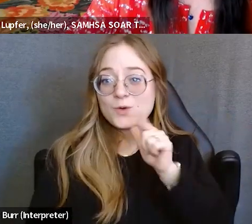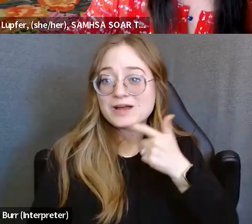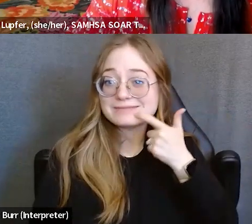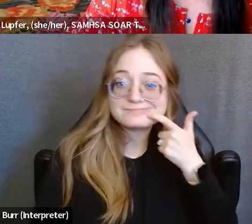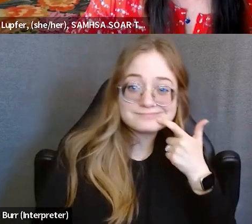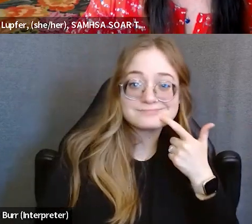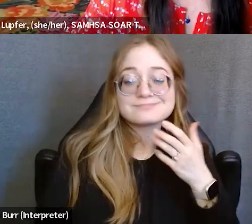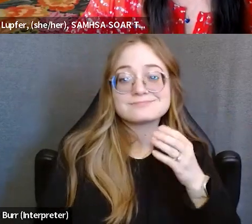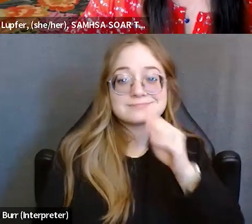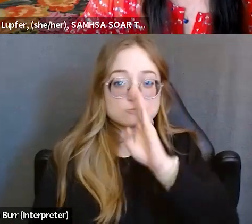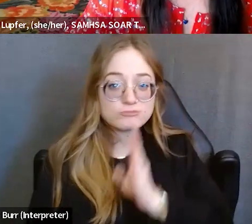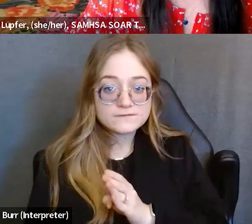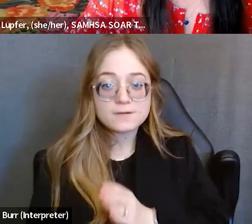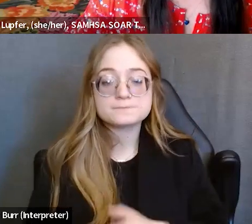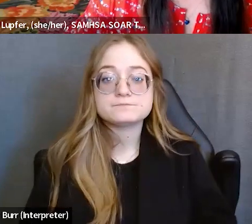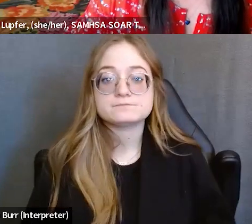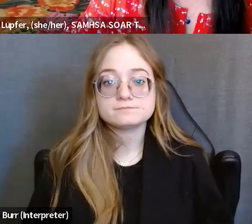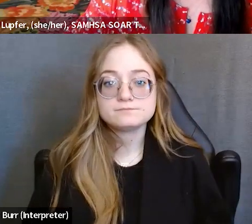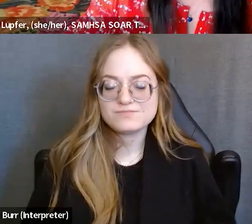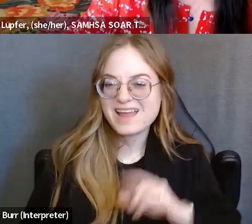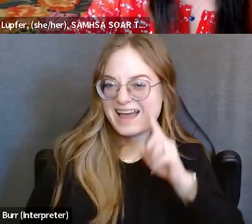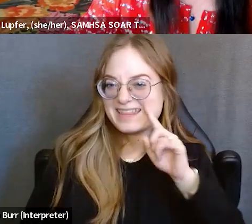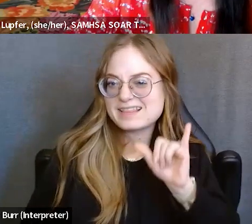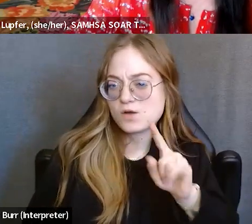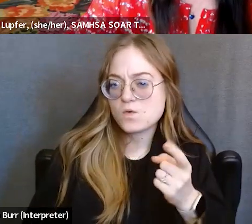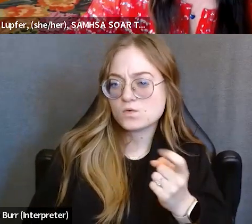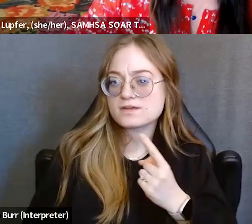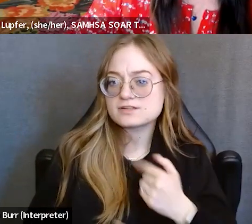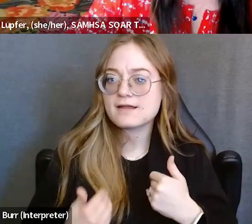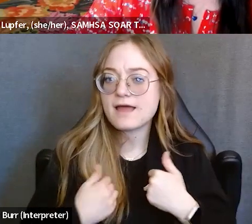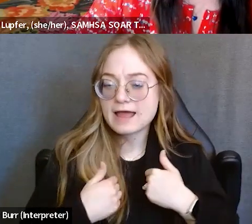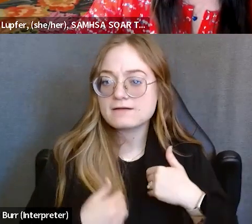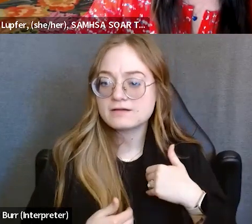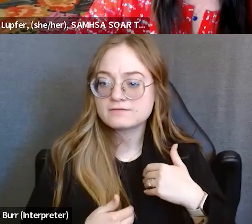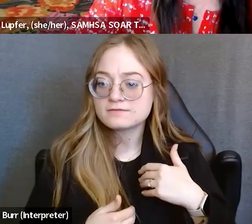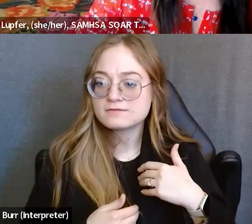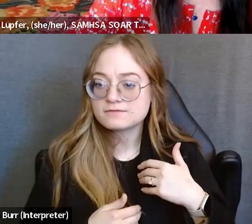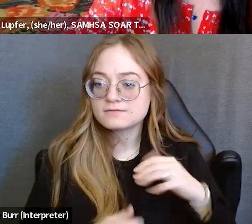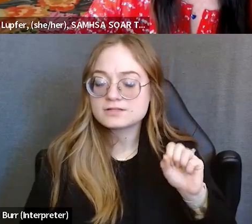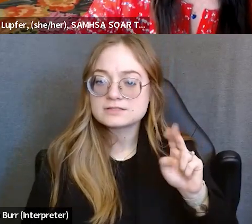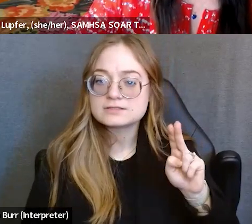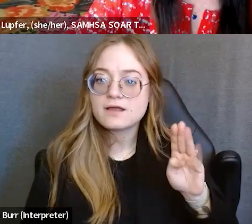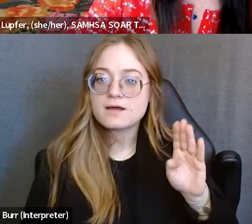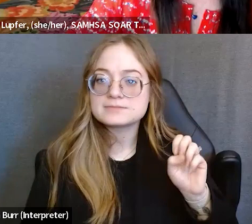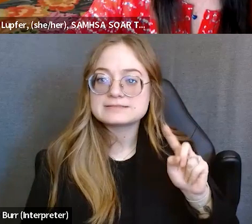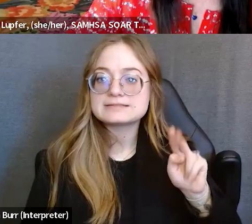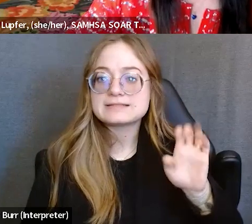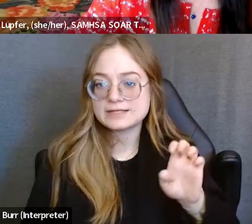I think is what the questioner was asking, would it be effective for those individuals as well when there's substance use involved.